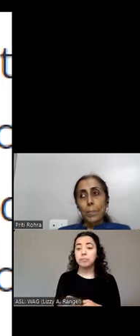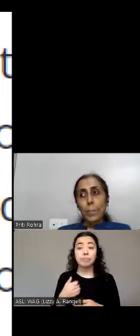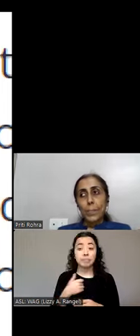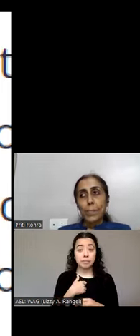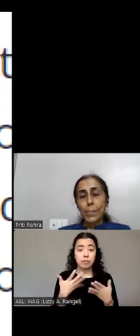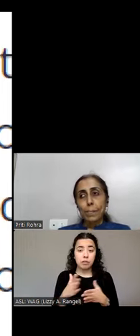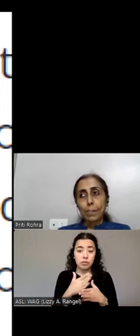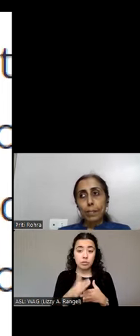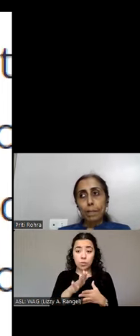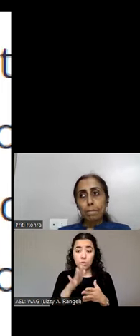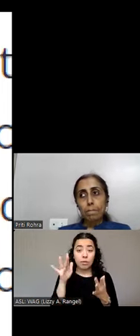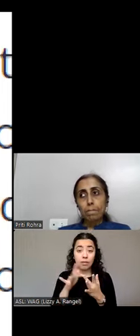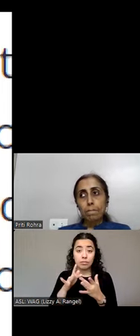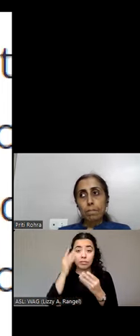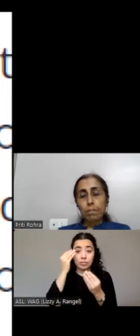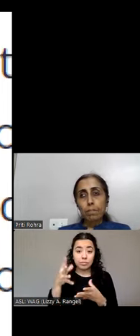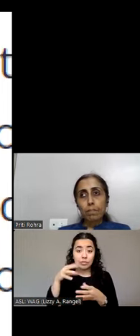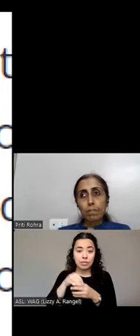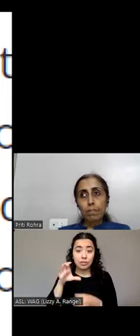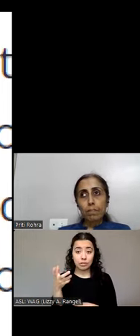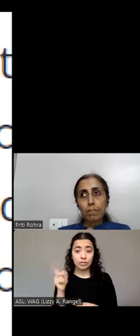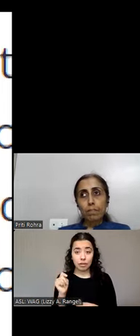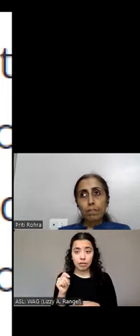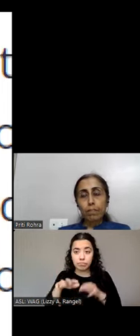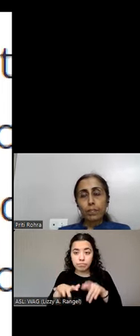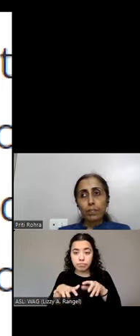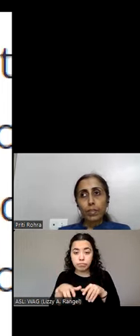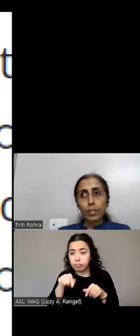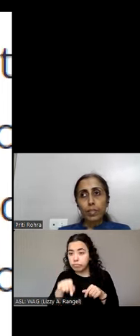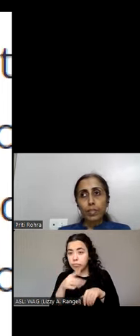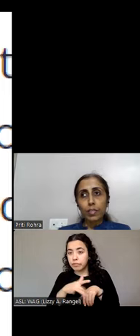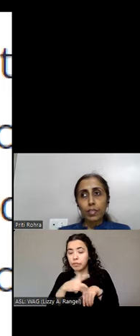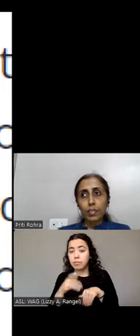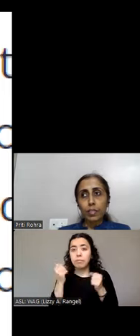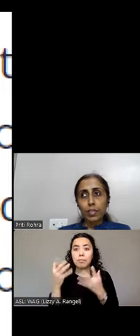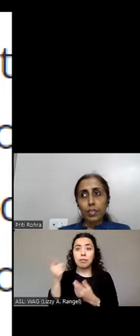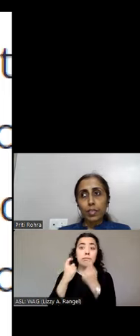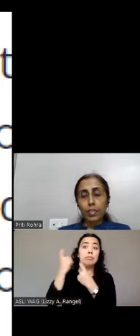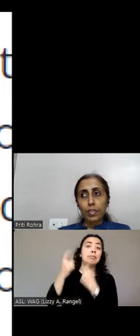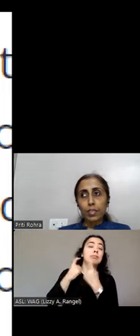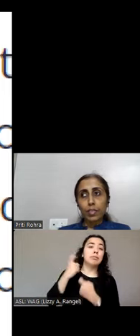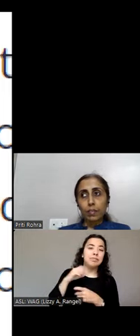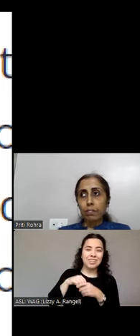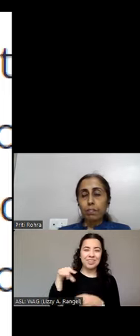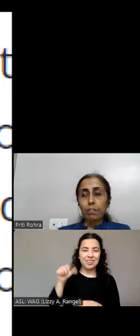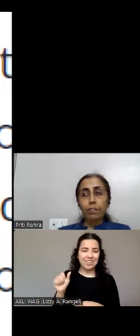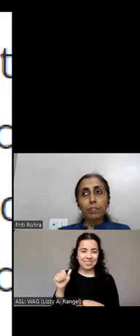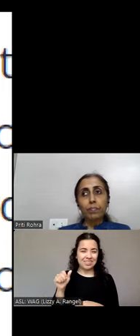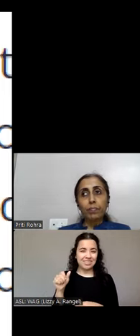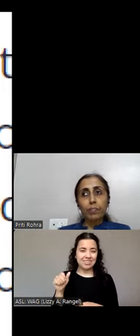contact information in the chat. And we've got a lot of questions in the Q&A. So we've got them